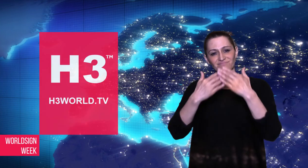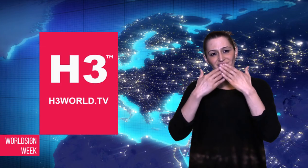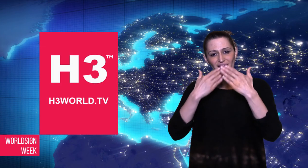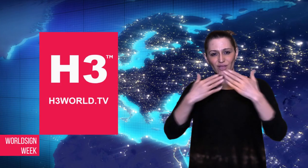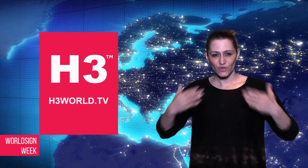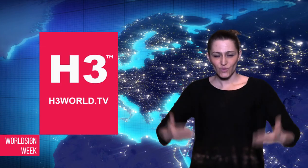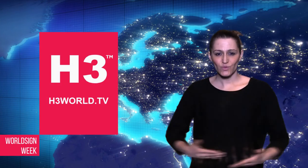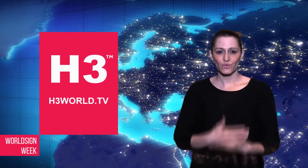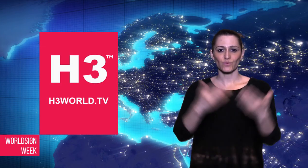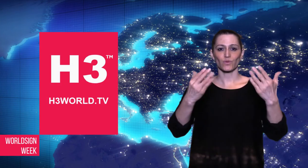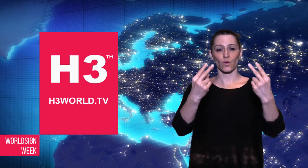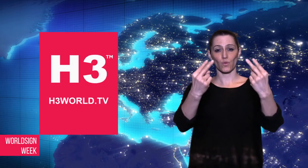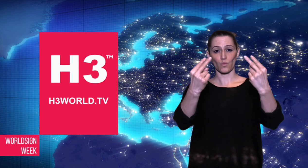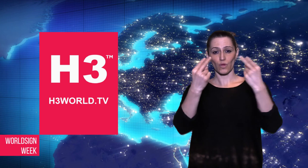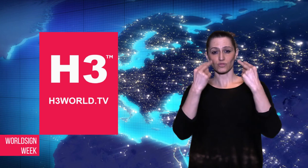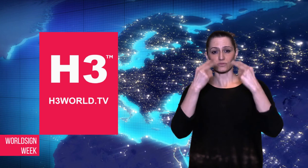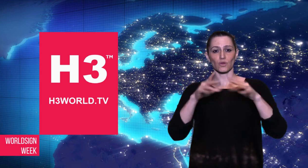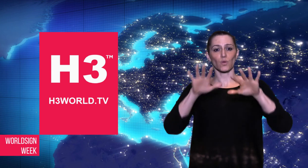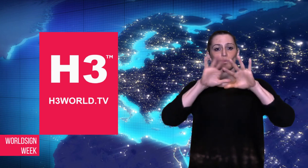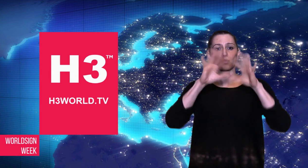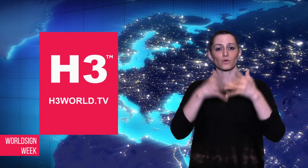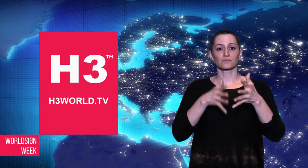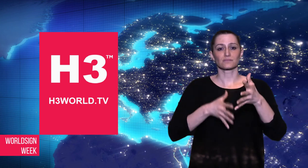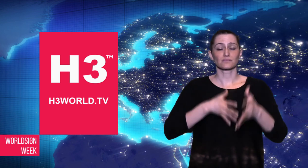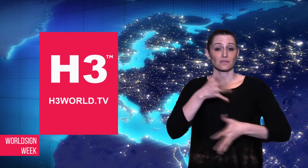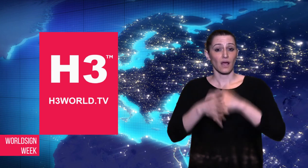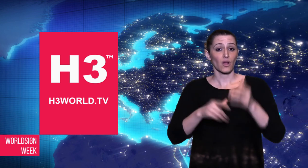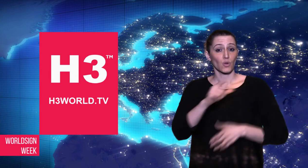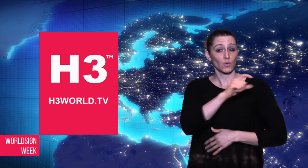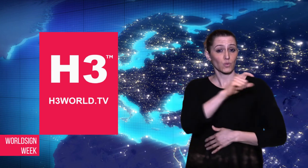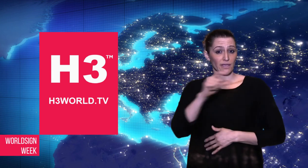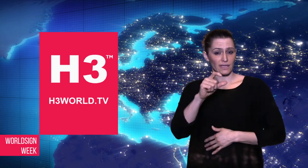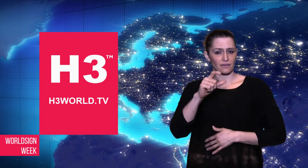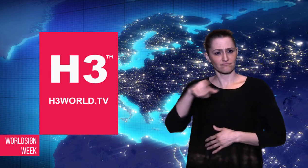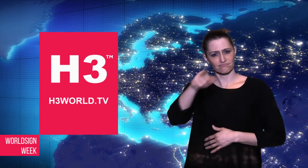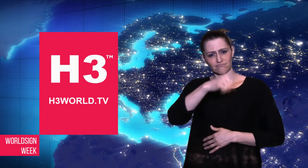Thank you for watching WorldSign Week,